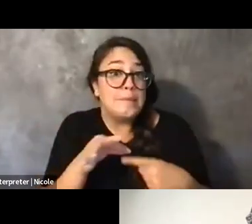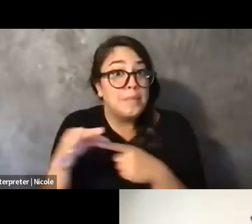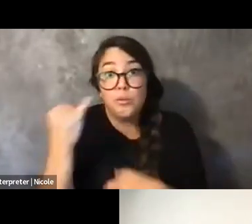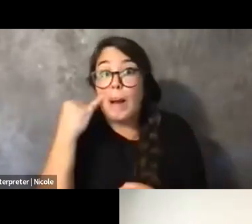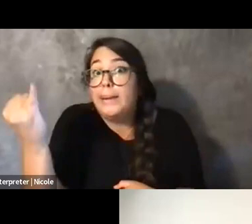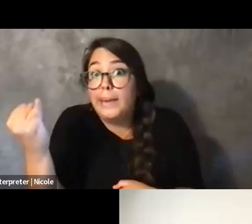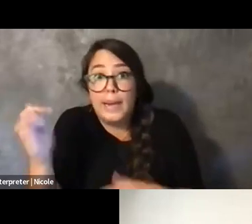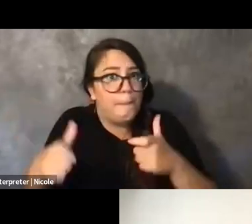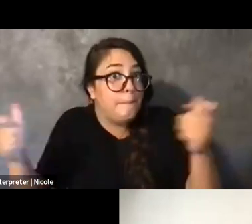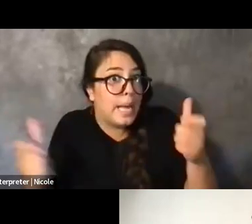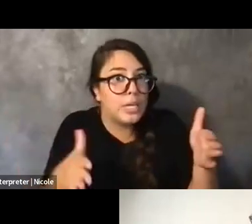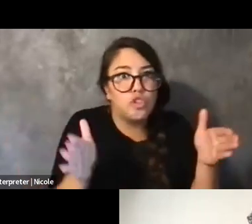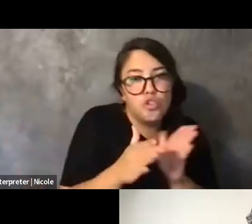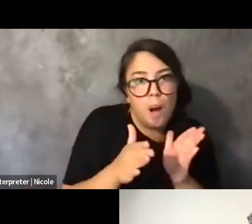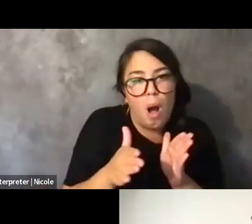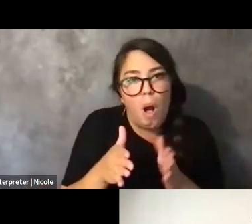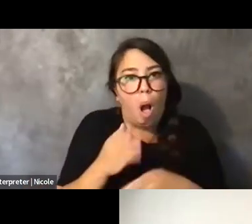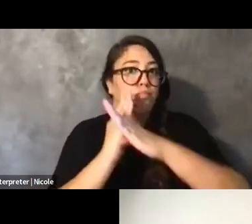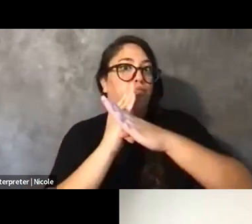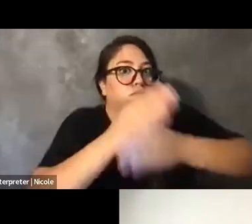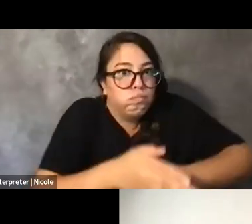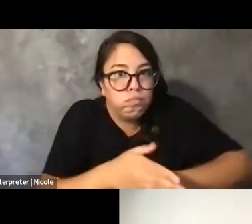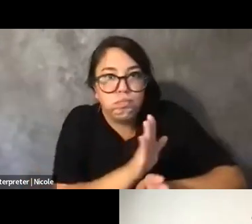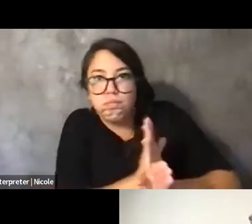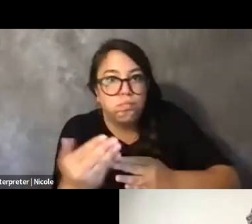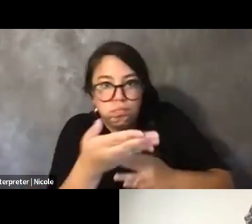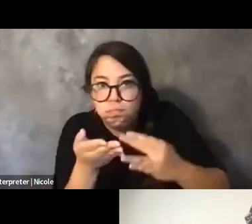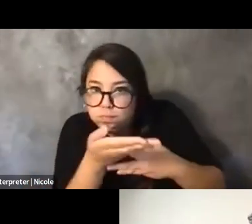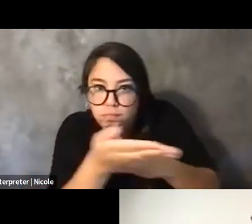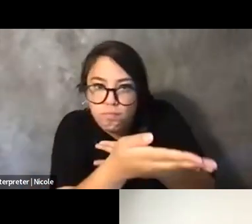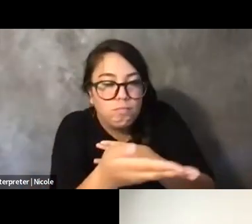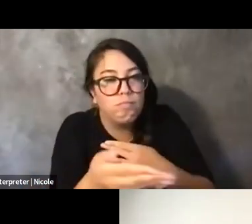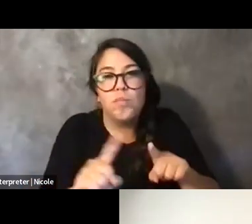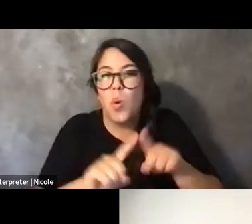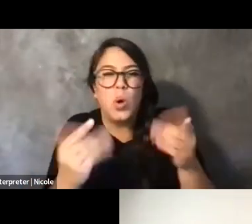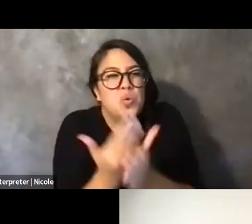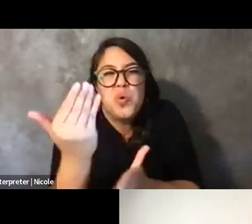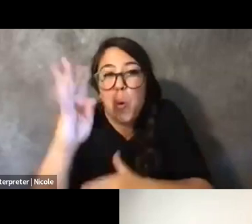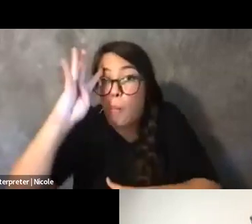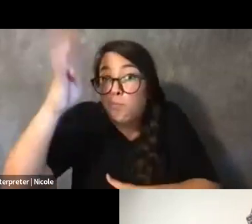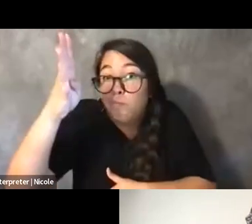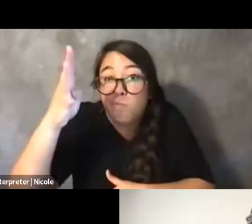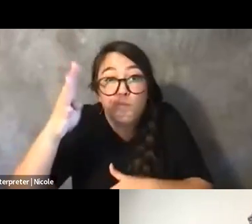or innovations that you feel like you've come upon that have supported your effort